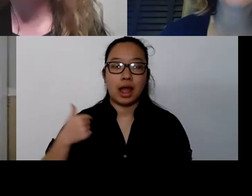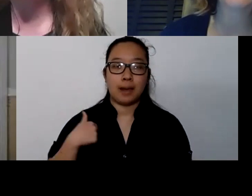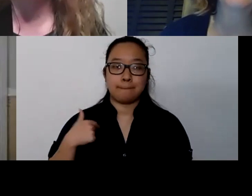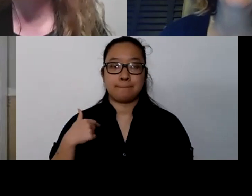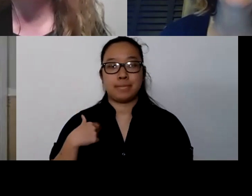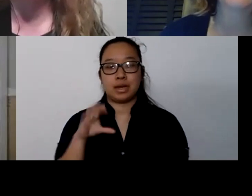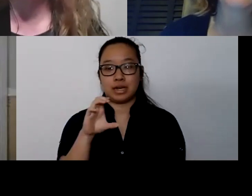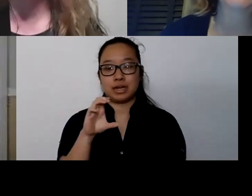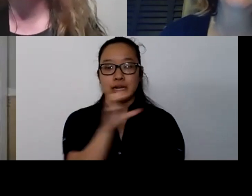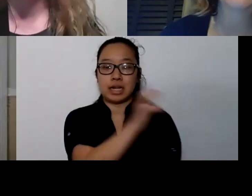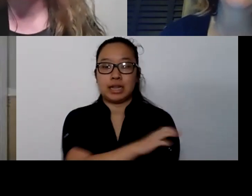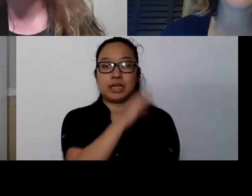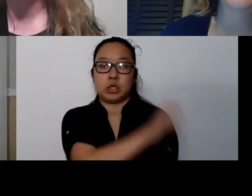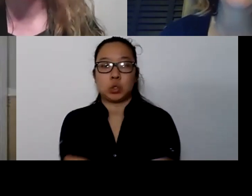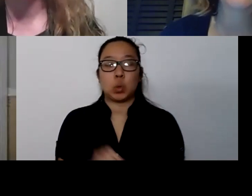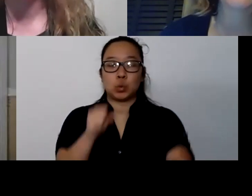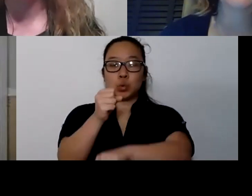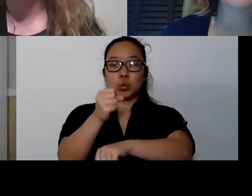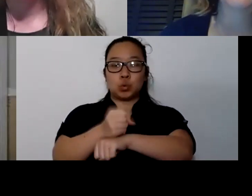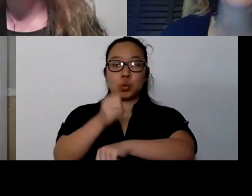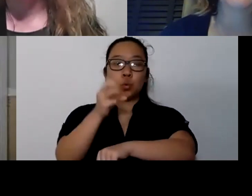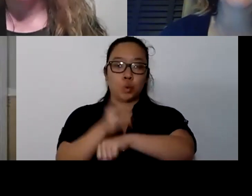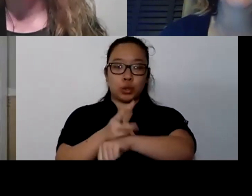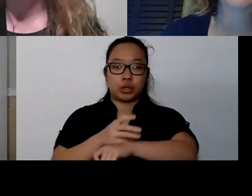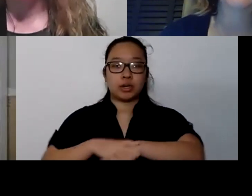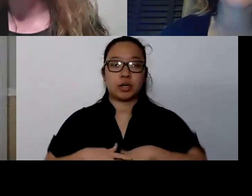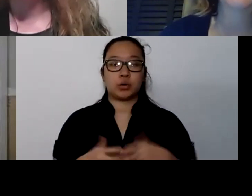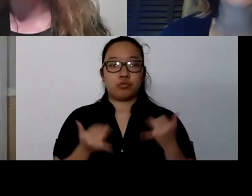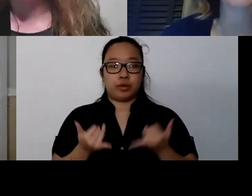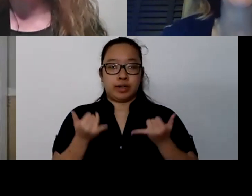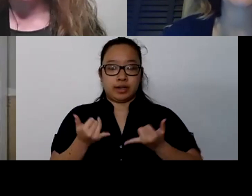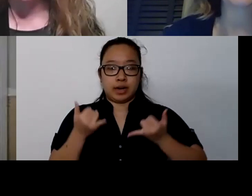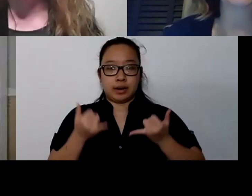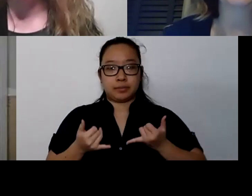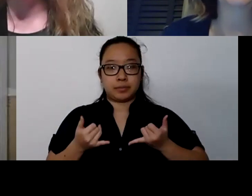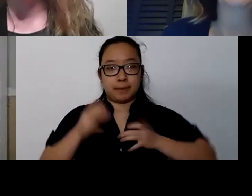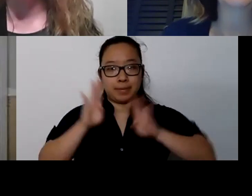I'm currently Manager Behavioral Health at Providence Medical Group,